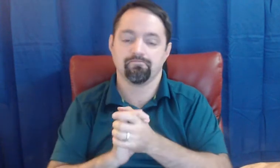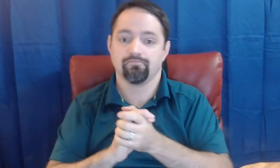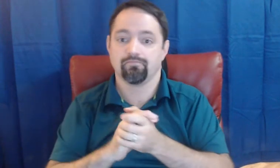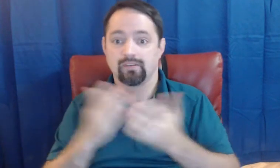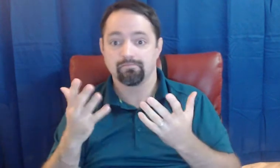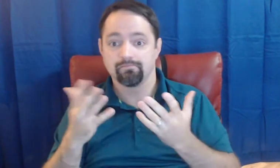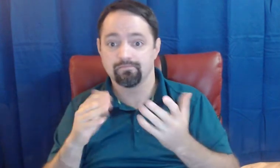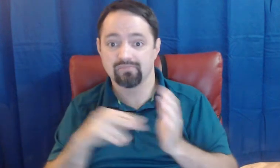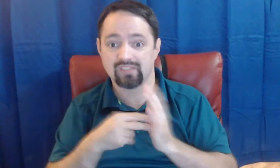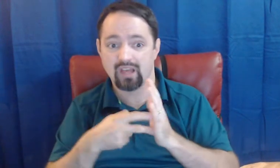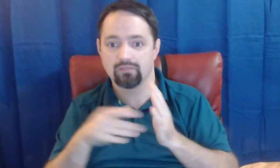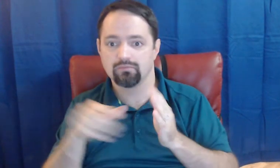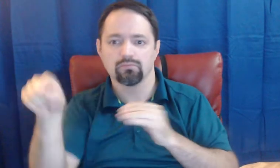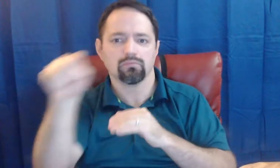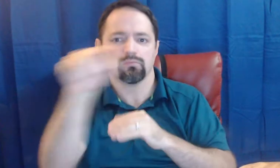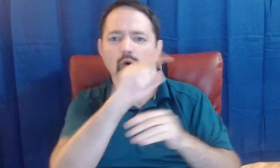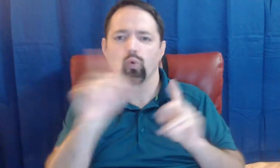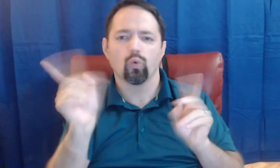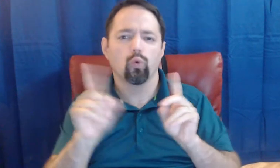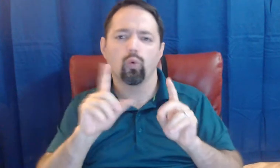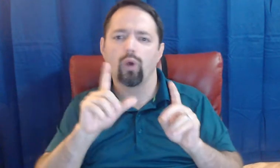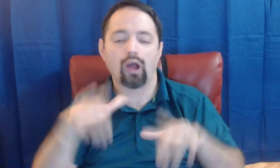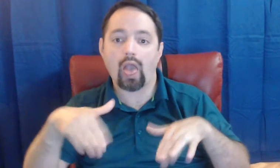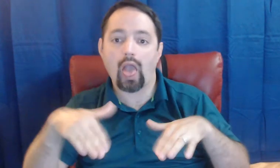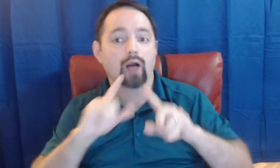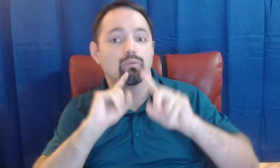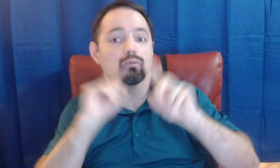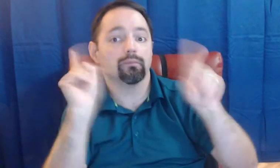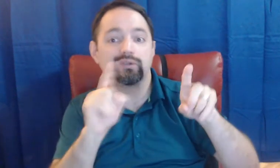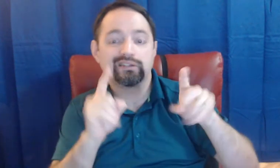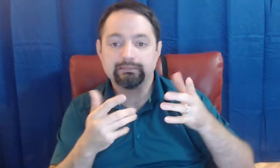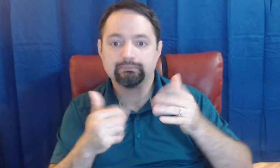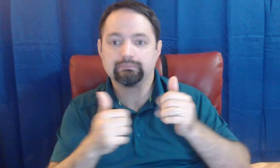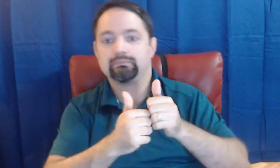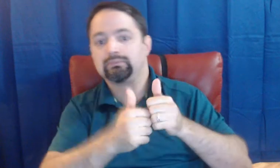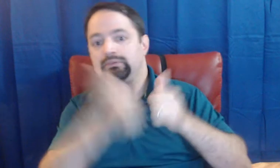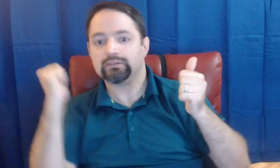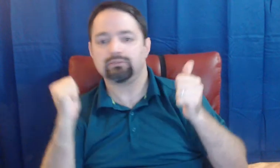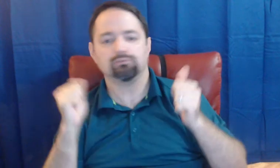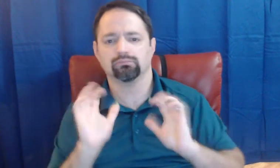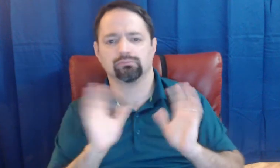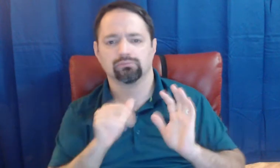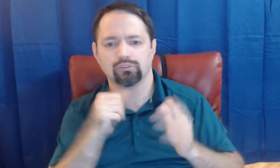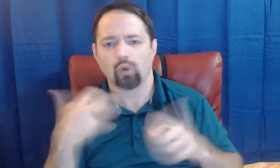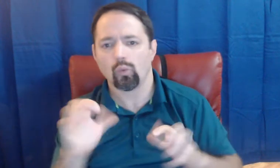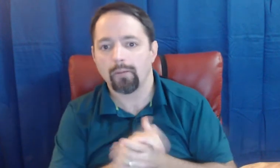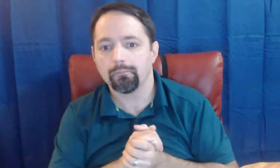it means that areas that have not replied will fall behind in funding and services